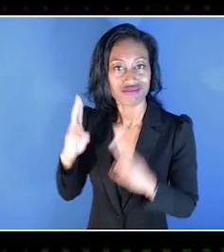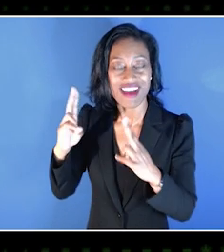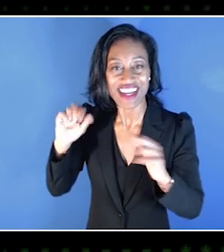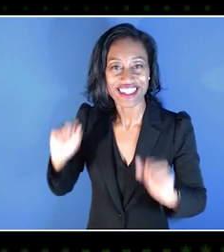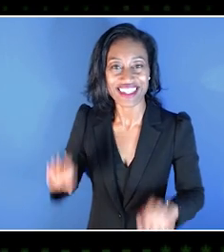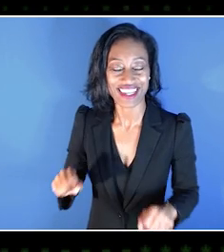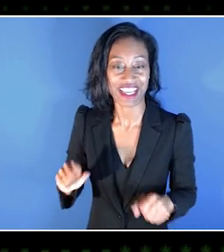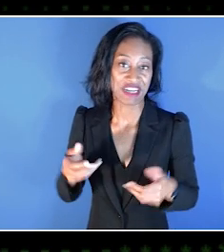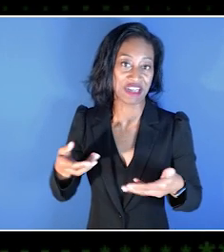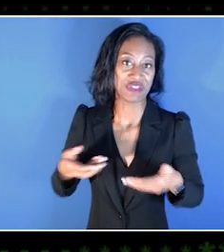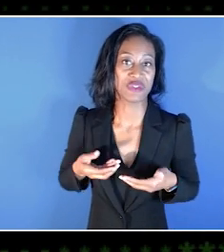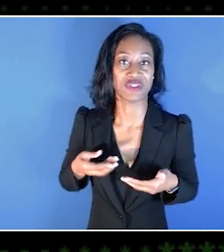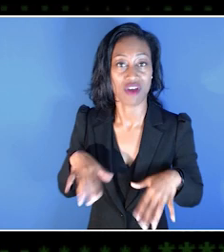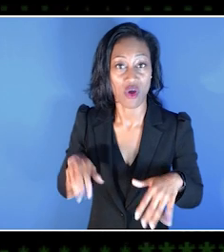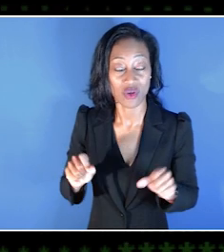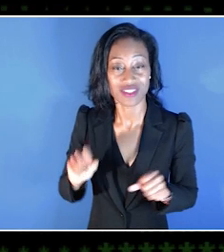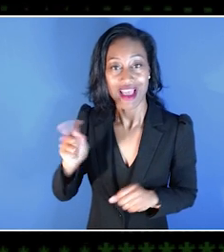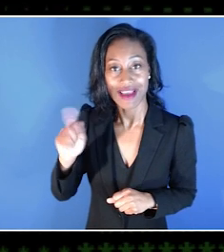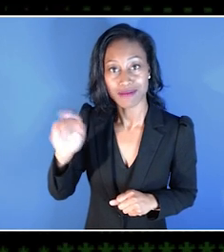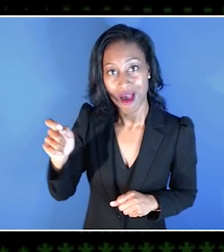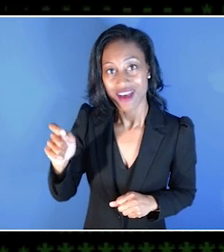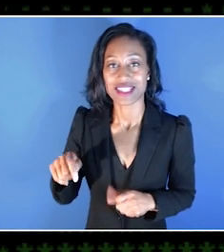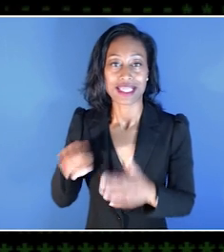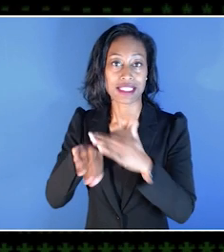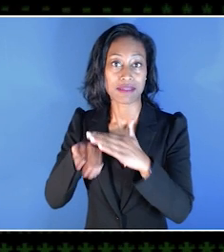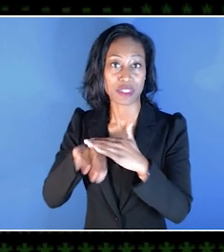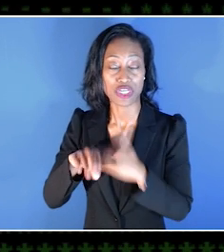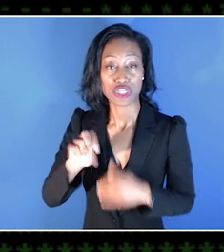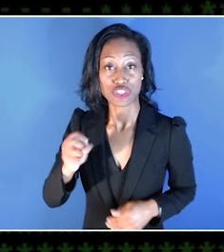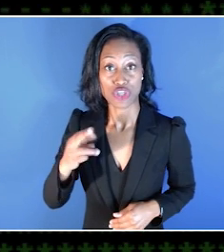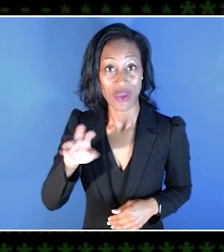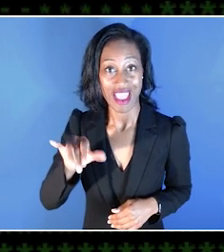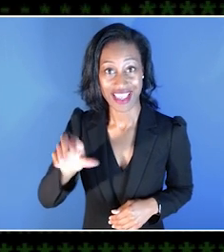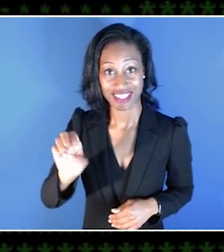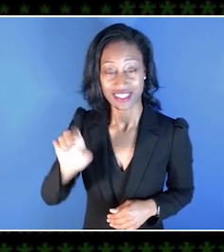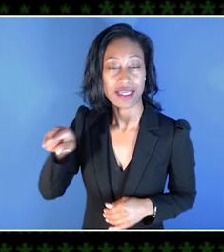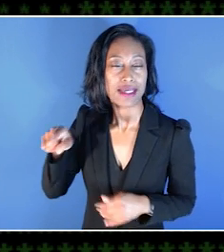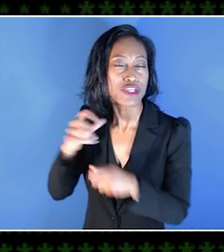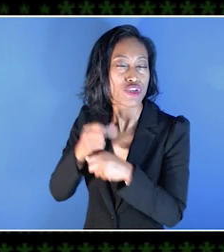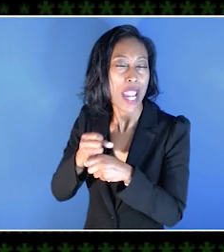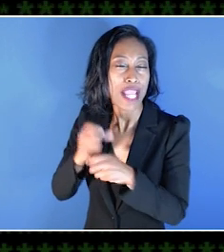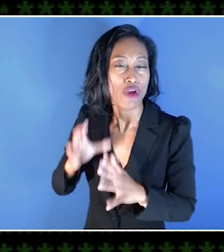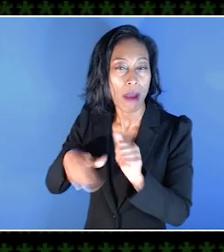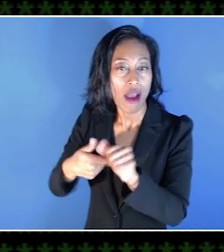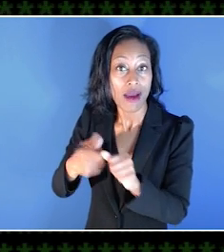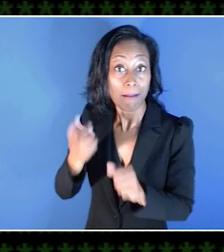the host of this year's Xbox Accessibility Showcase. He is the creator behind Blind Gamer,